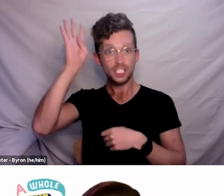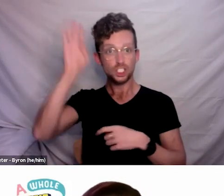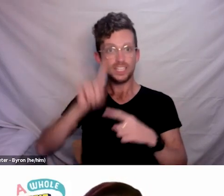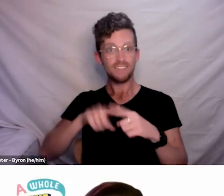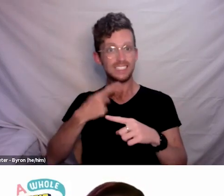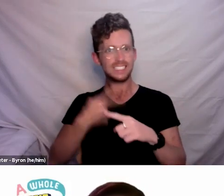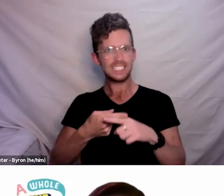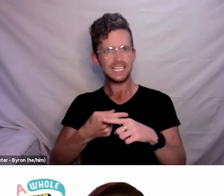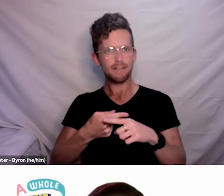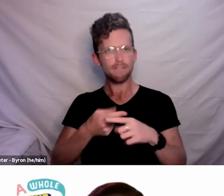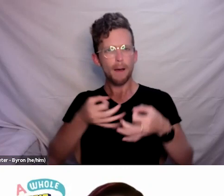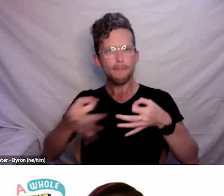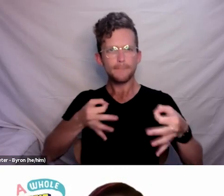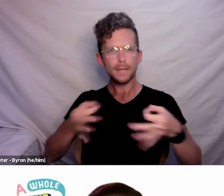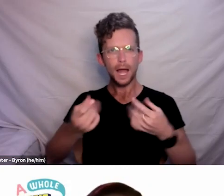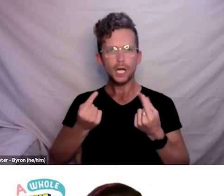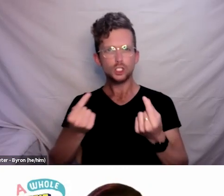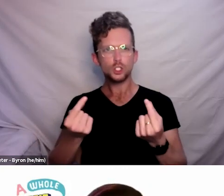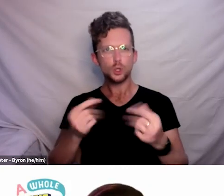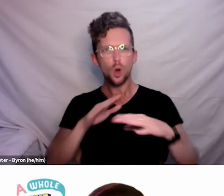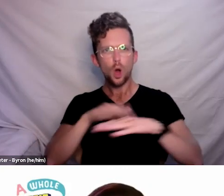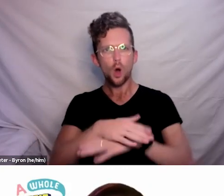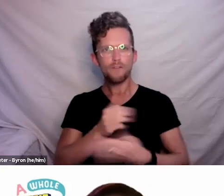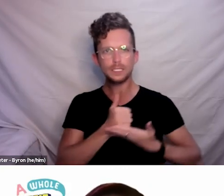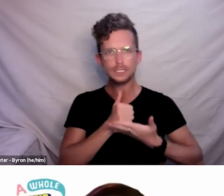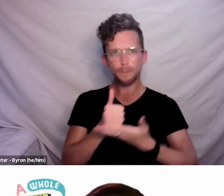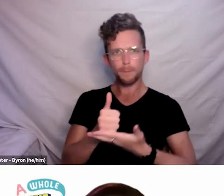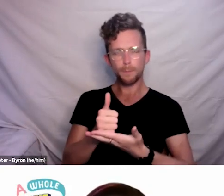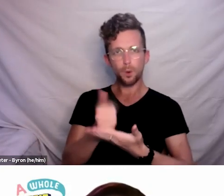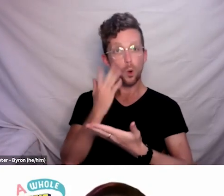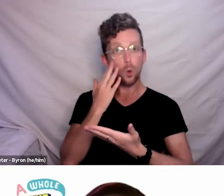to do about support during emergencies for those with disabilities